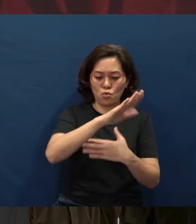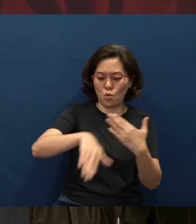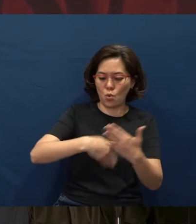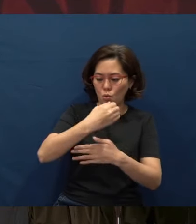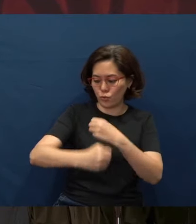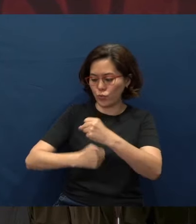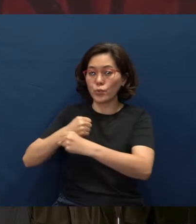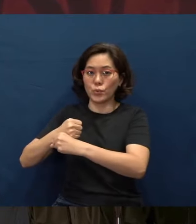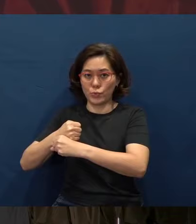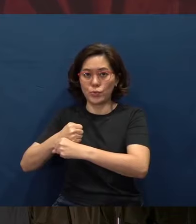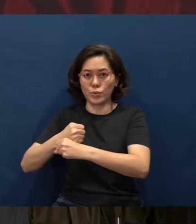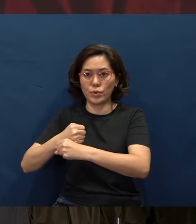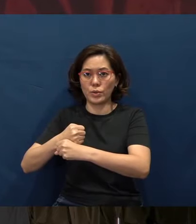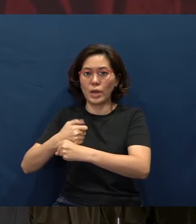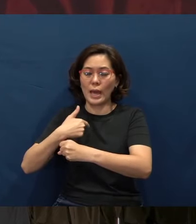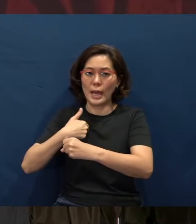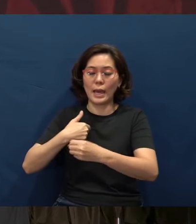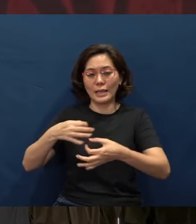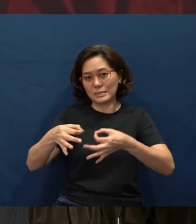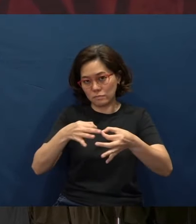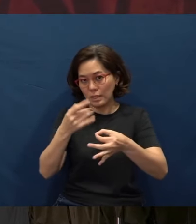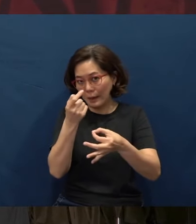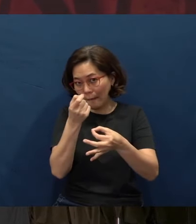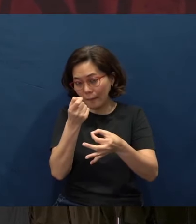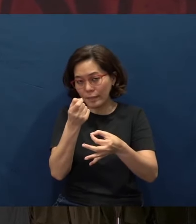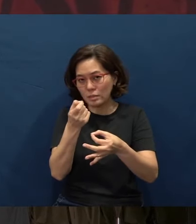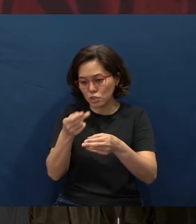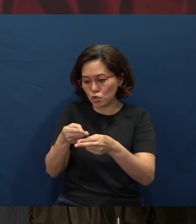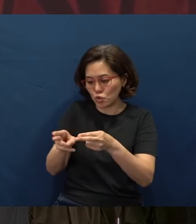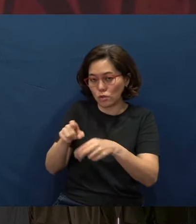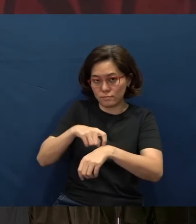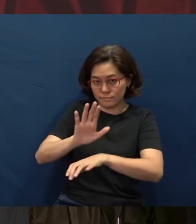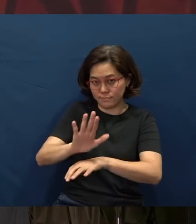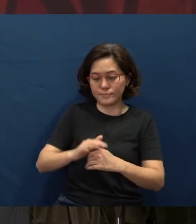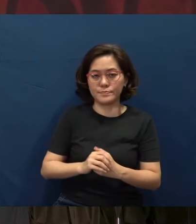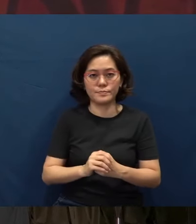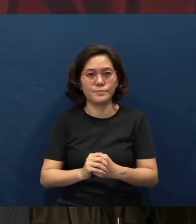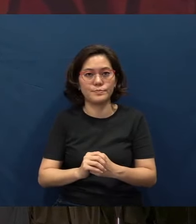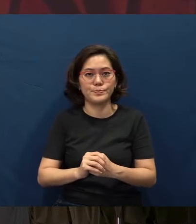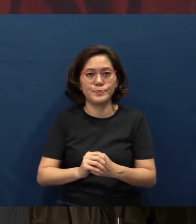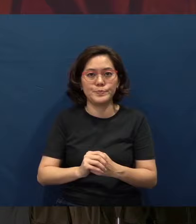And I shall explain a bit of this in a short while.